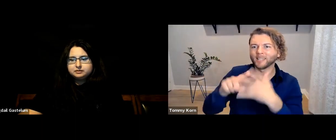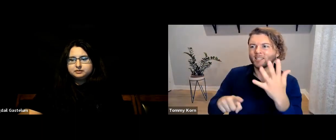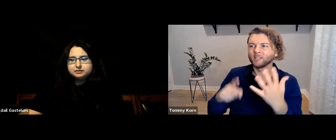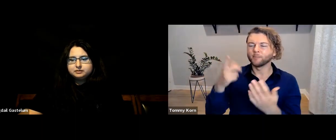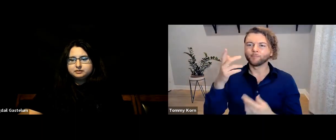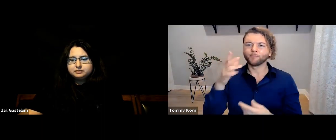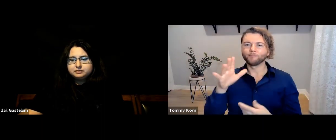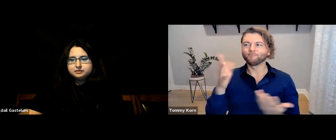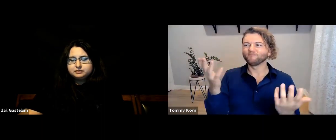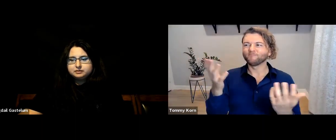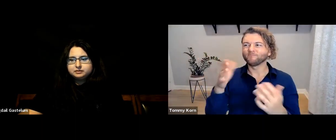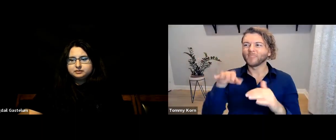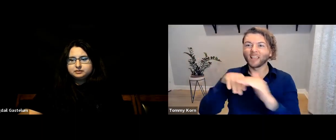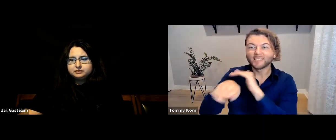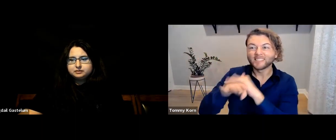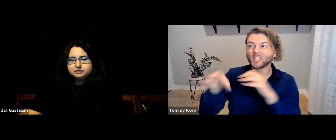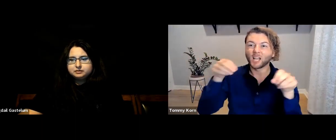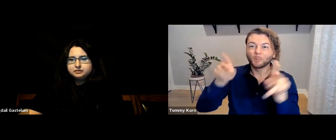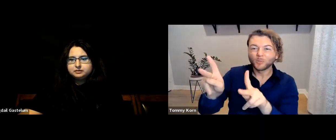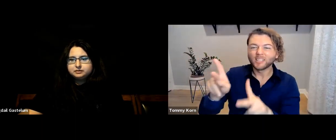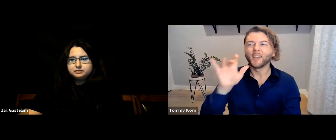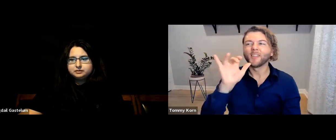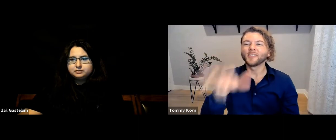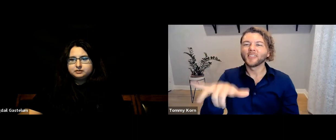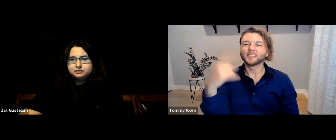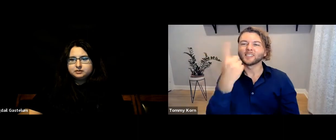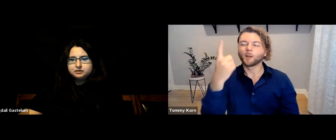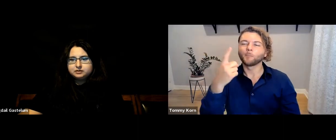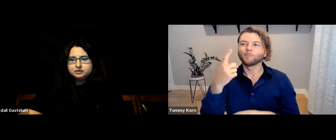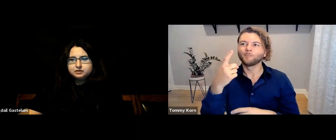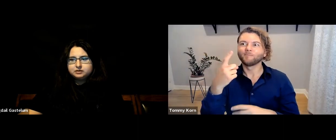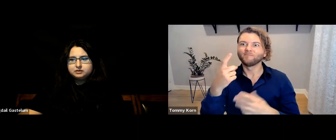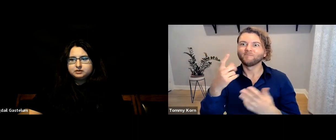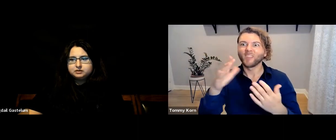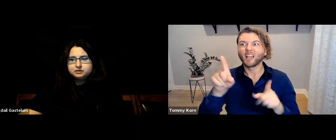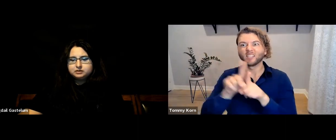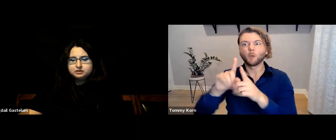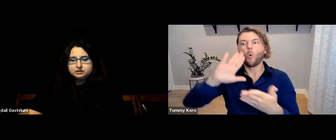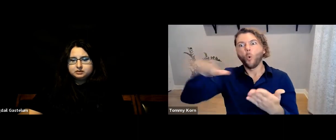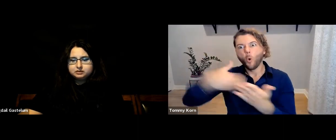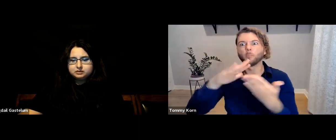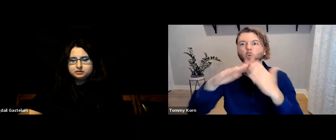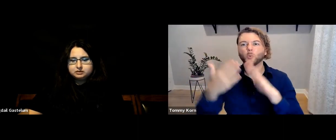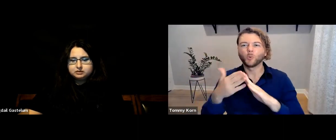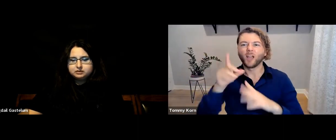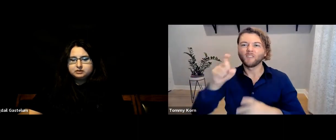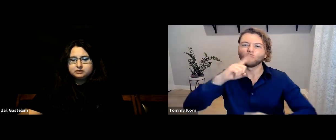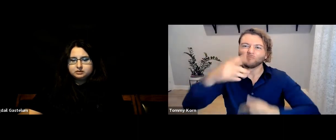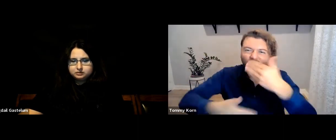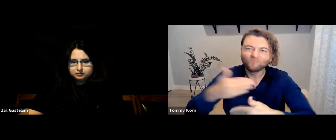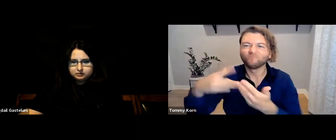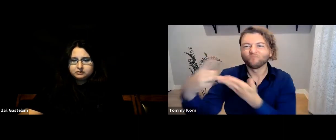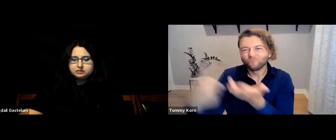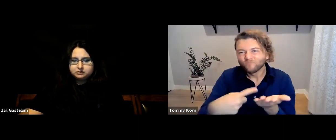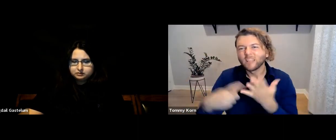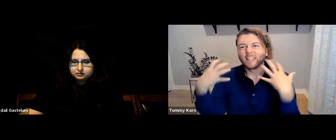and other things, like the access opportunities afforded to those who can speak. That’s something that we as a community, as a whole, need to work through--that trauma.